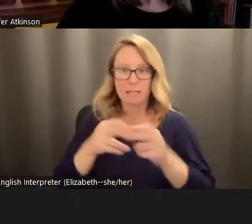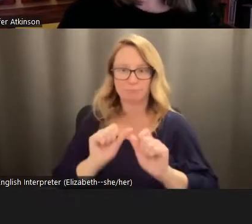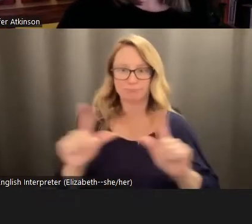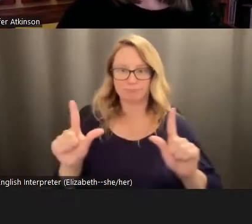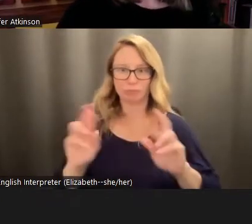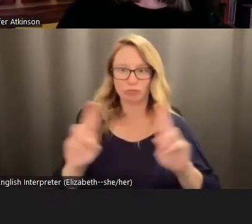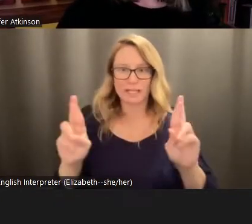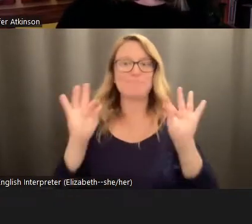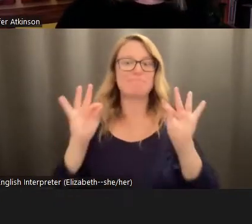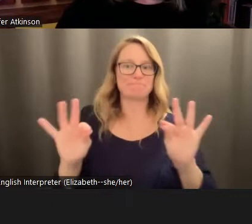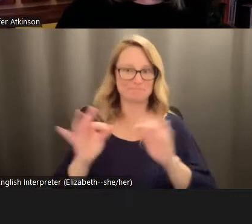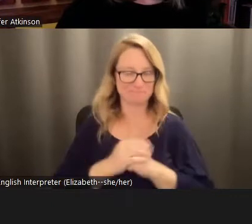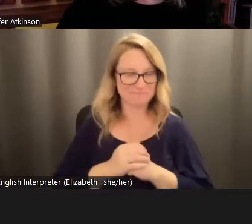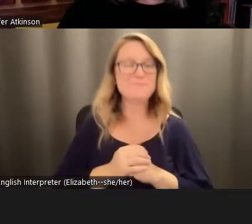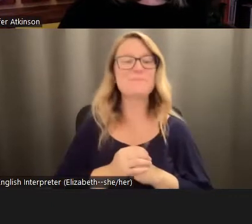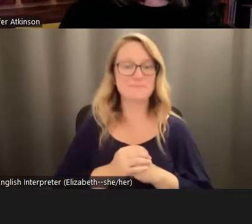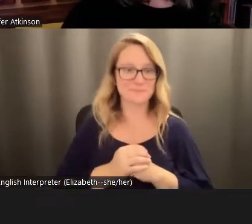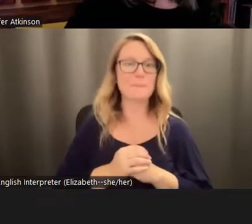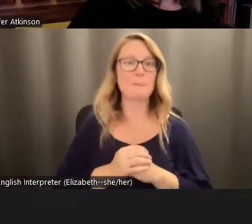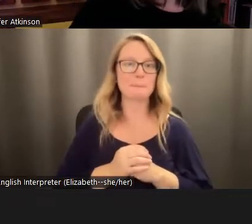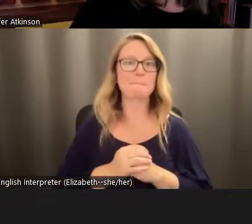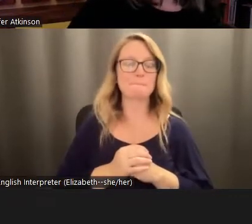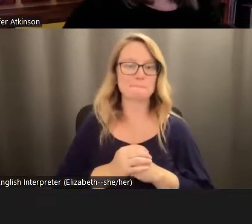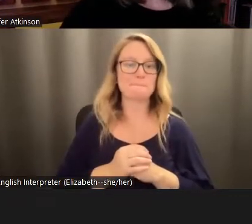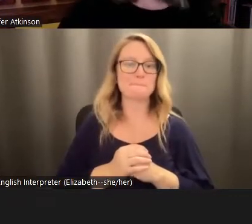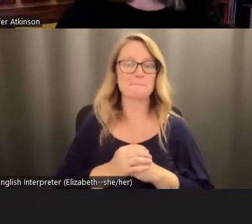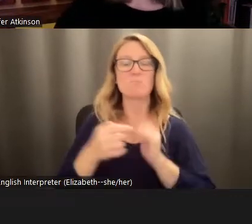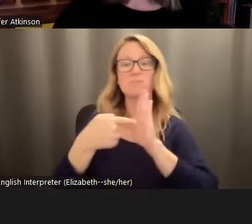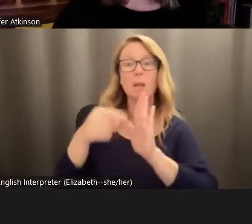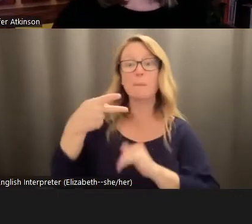go. And that's the podcast and website as well, if you want to